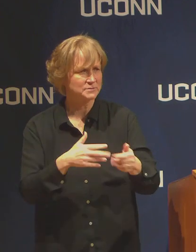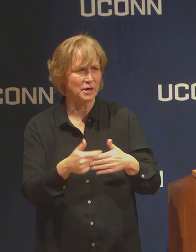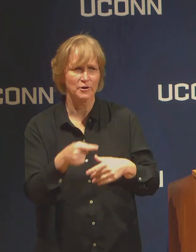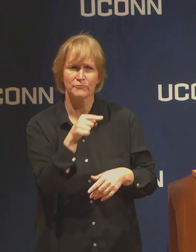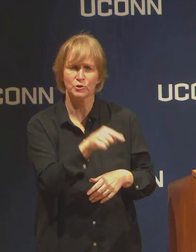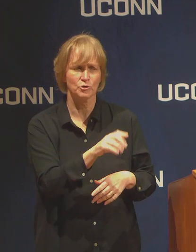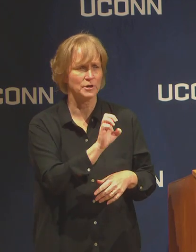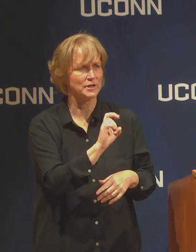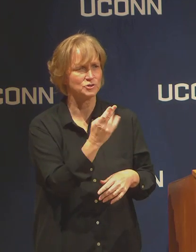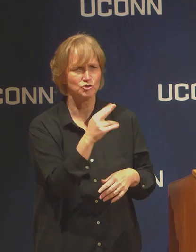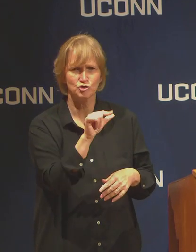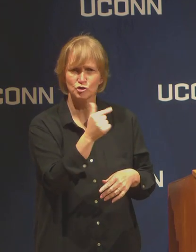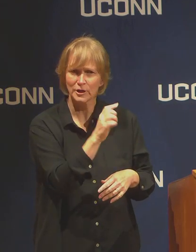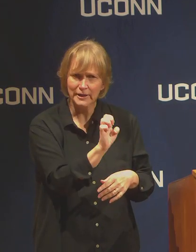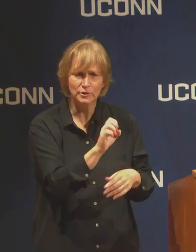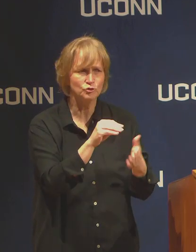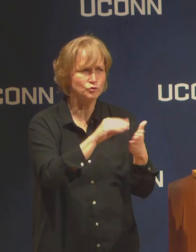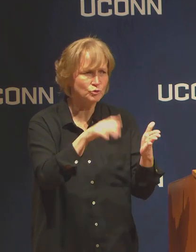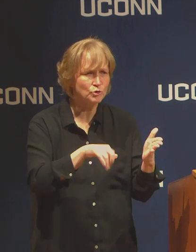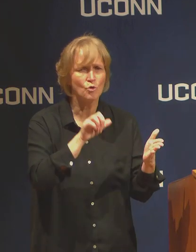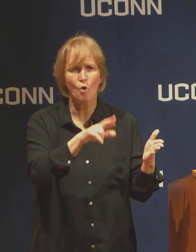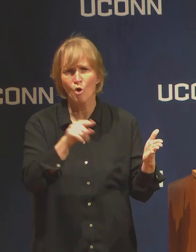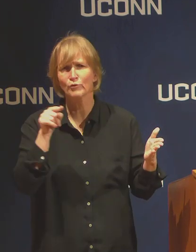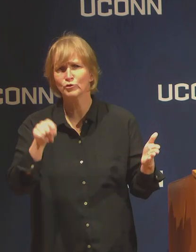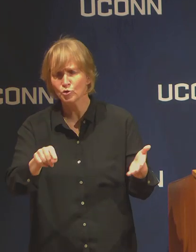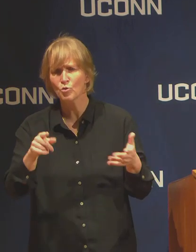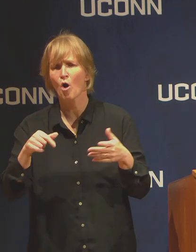or matriculating degree seeking students.